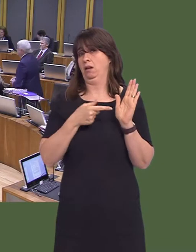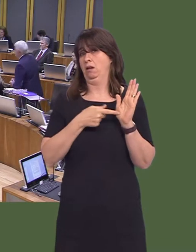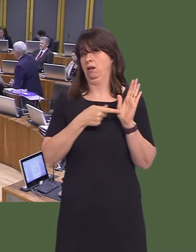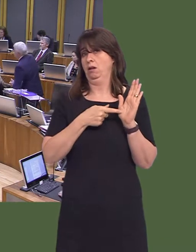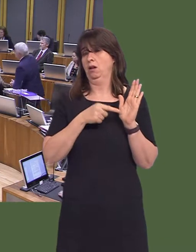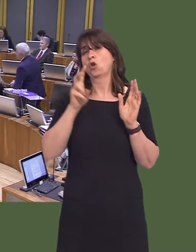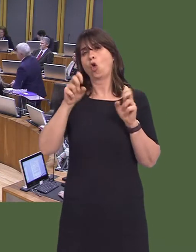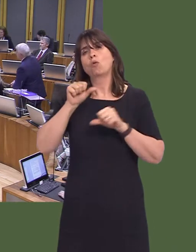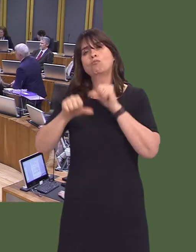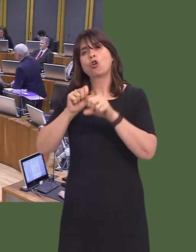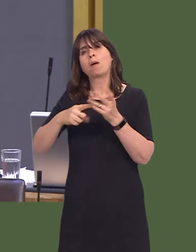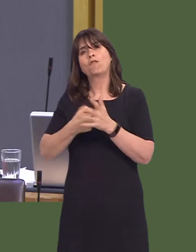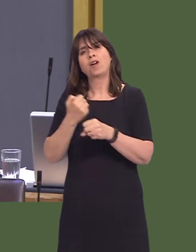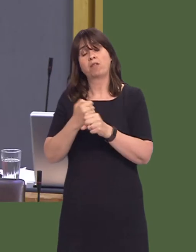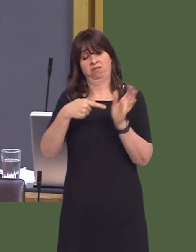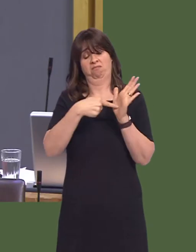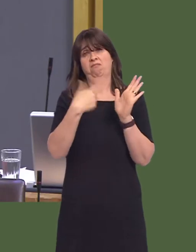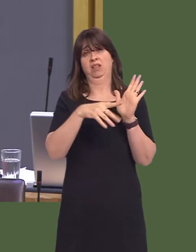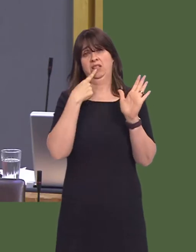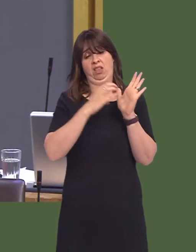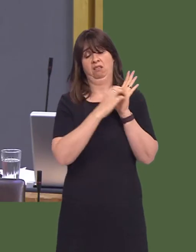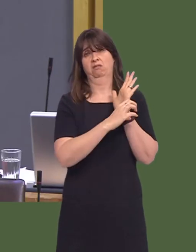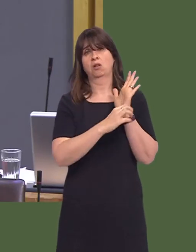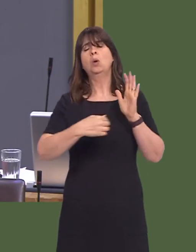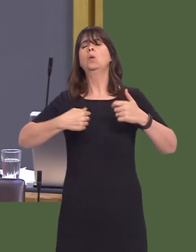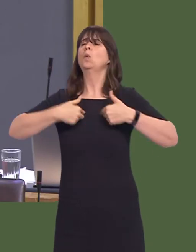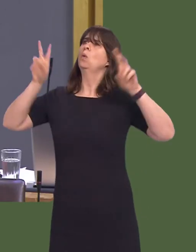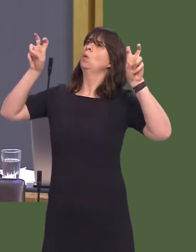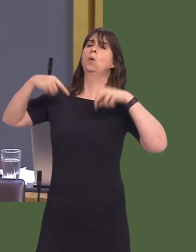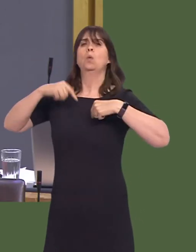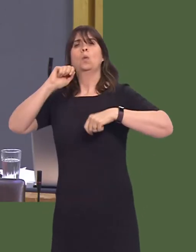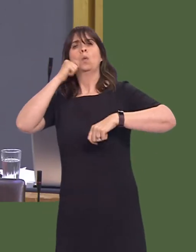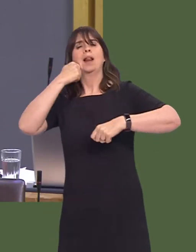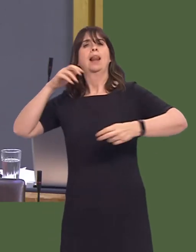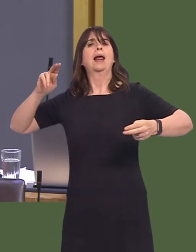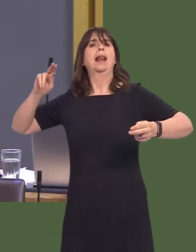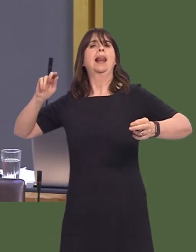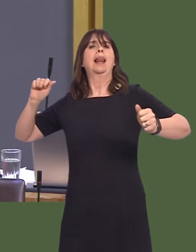for government, which says that you will, 'limit the use of zero hours contracts'.